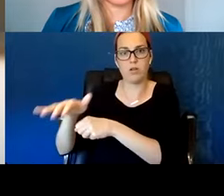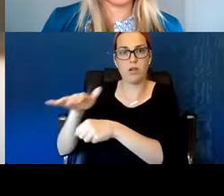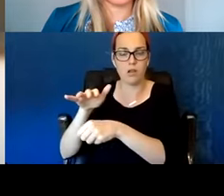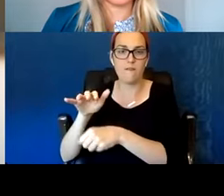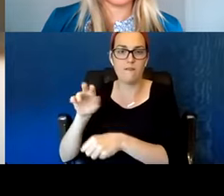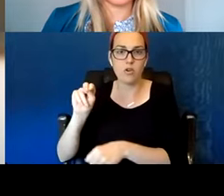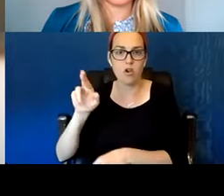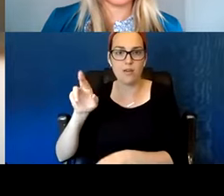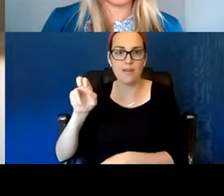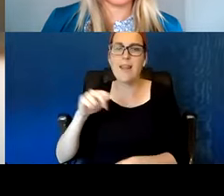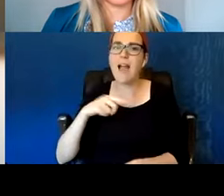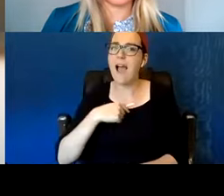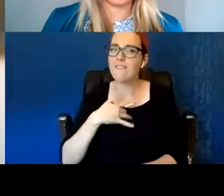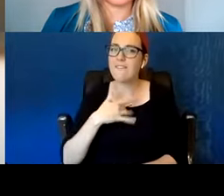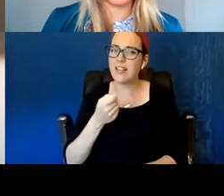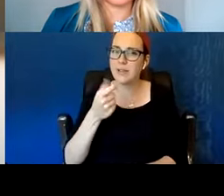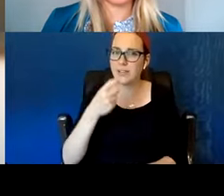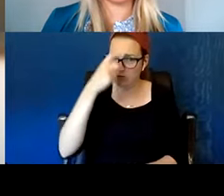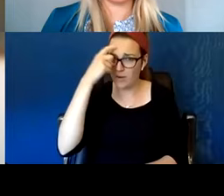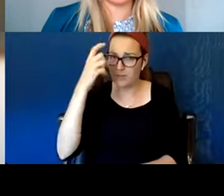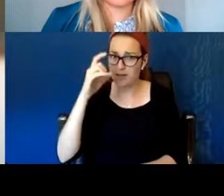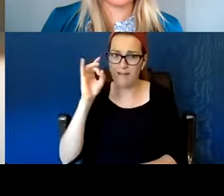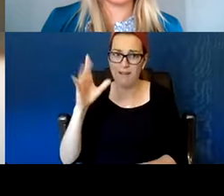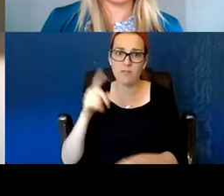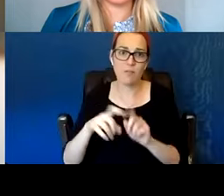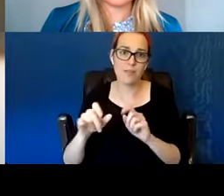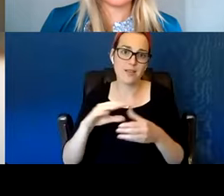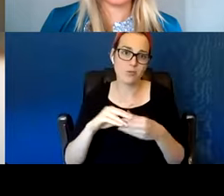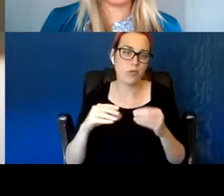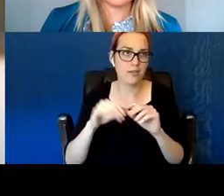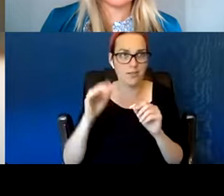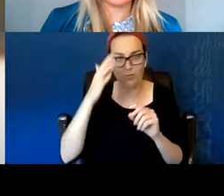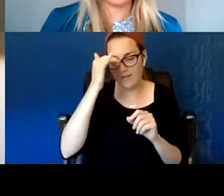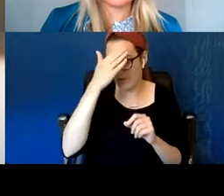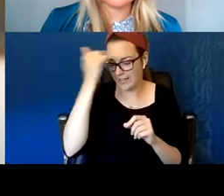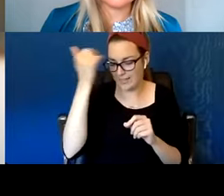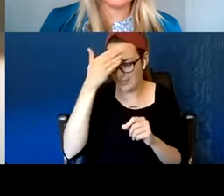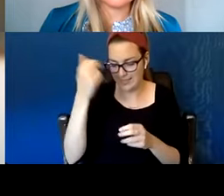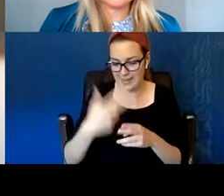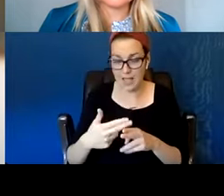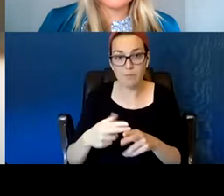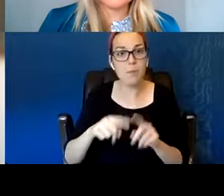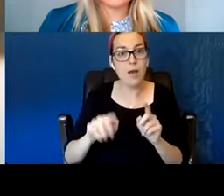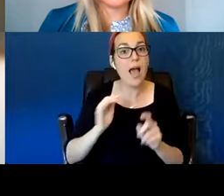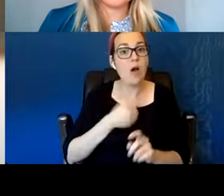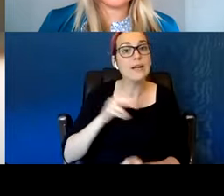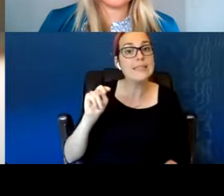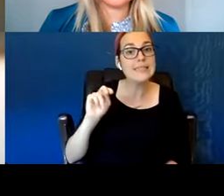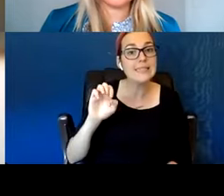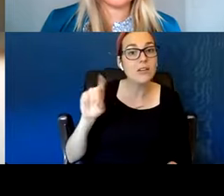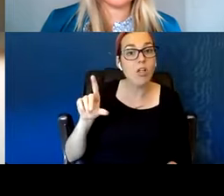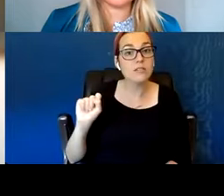But we have needle disposals. We become self-empowered and that's self-empowered...